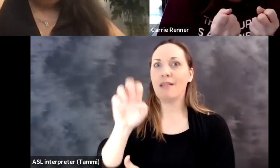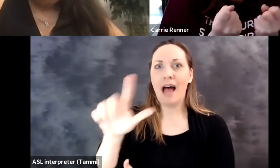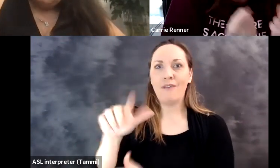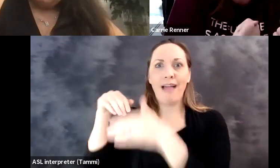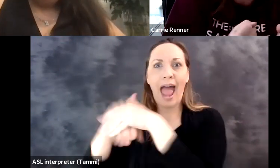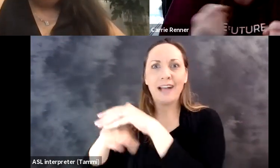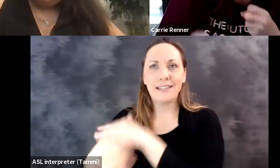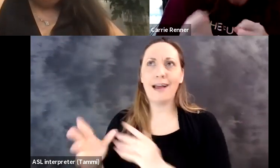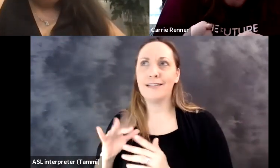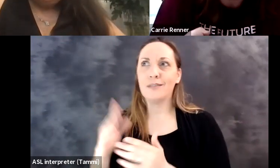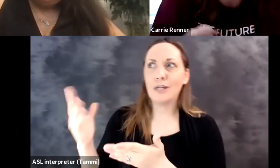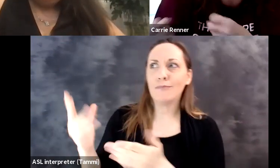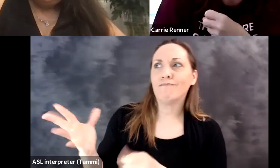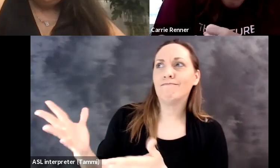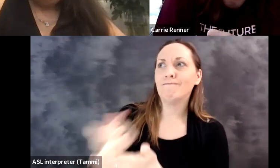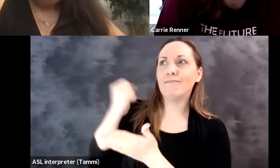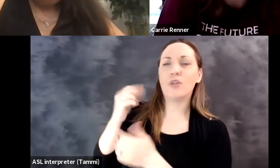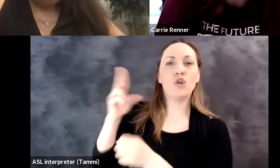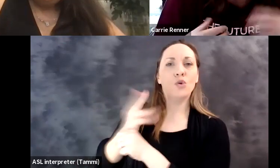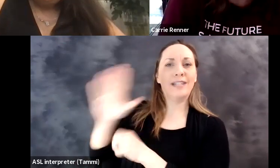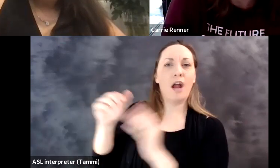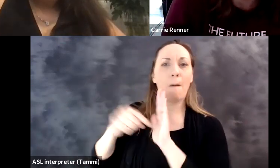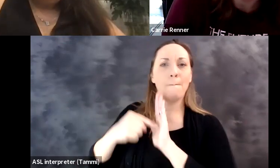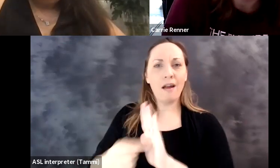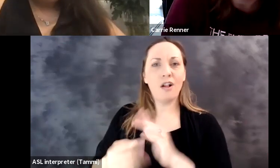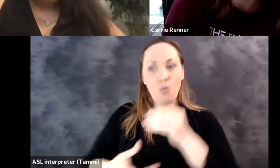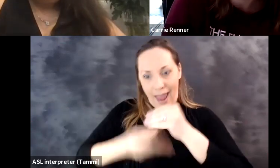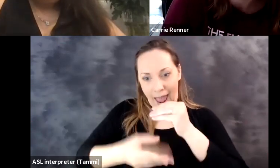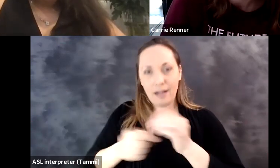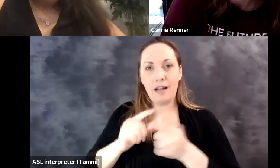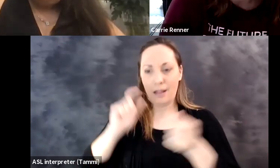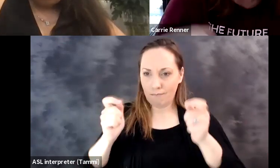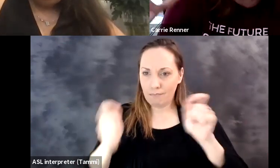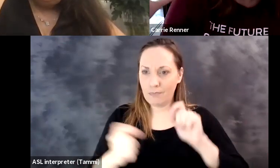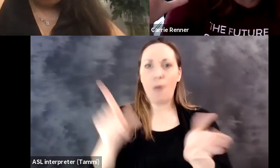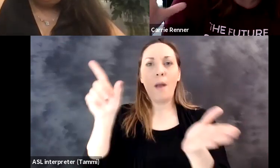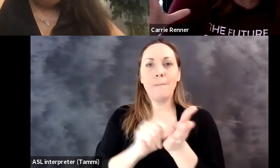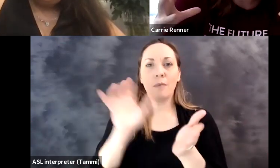we can understand how we're doing.